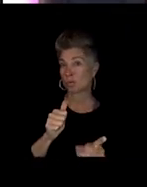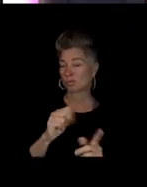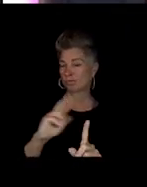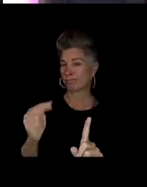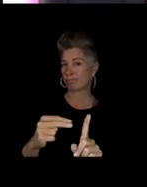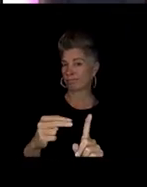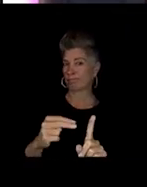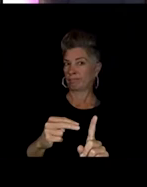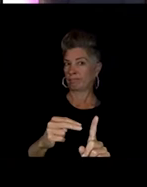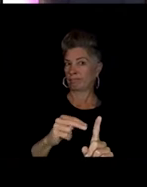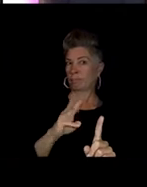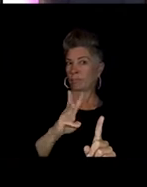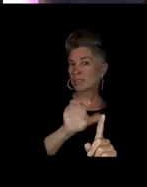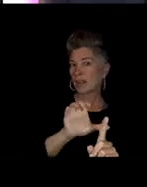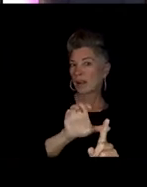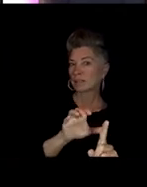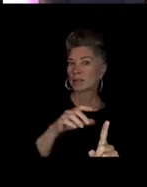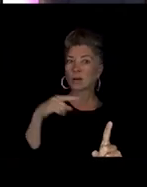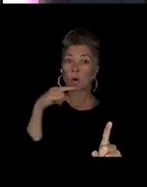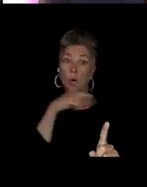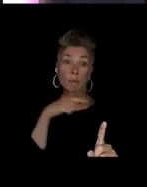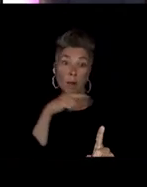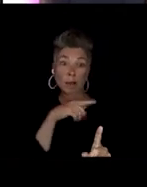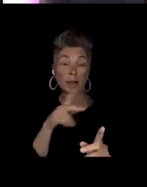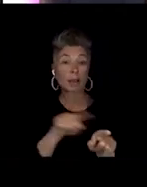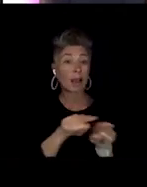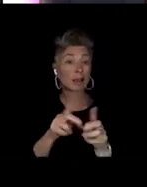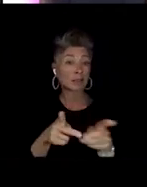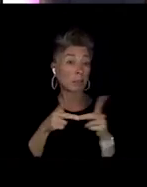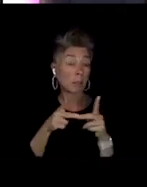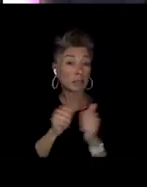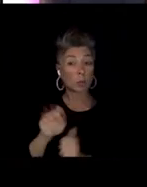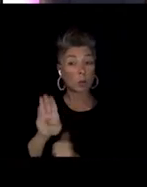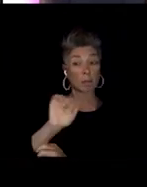a place where there's a ball scene. And I'm wondering if you could talk a little bit about